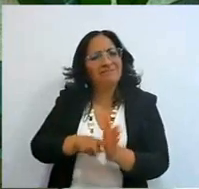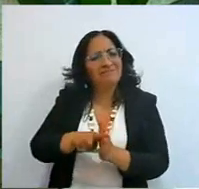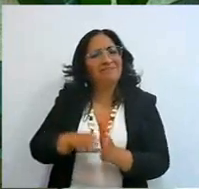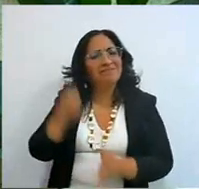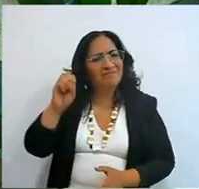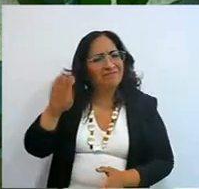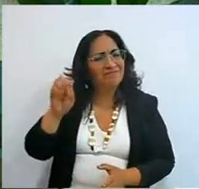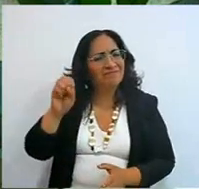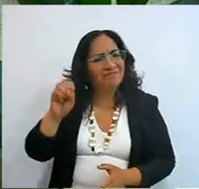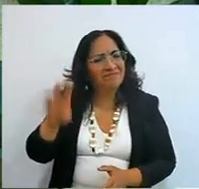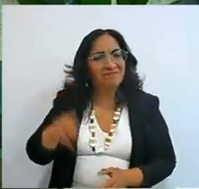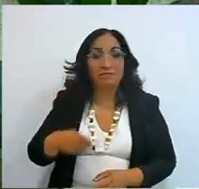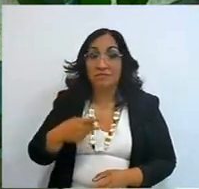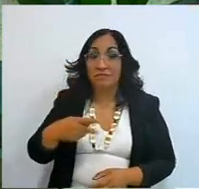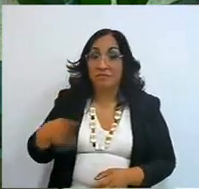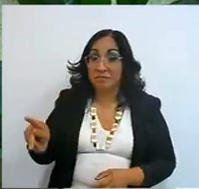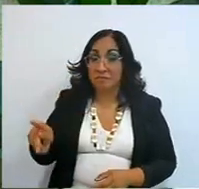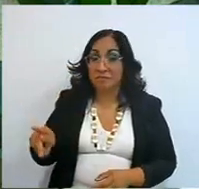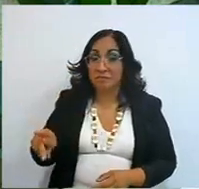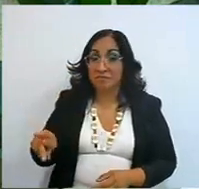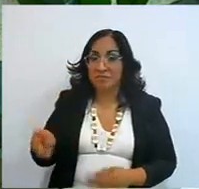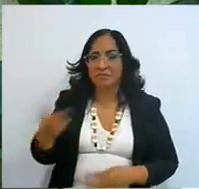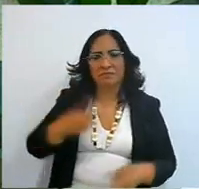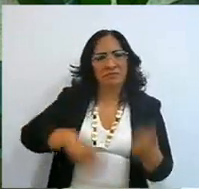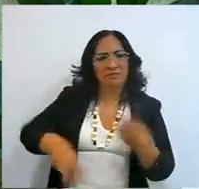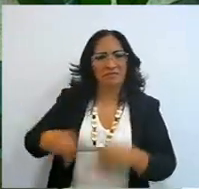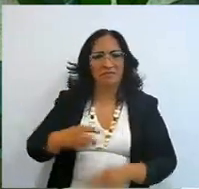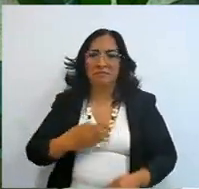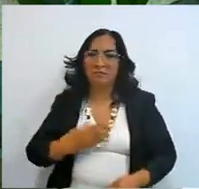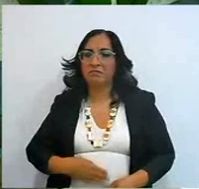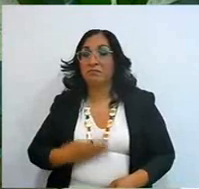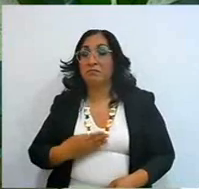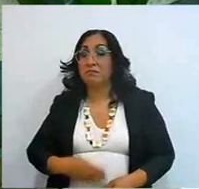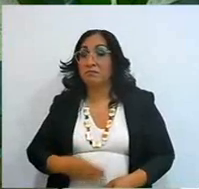but oh right now I'm going to the bathroom, let me prepare a coffee while,